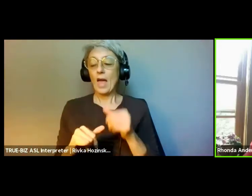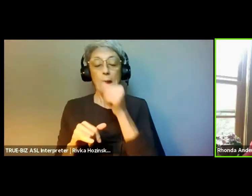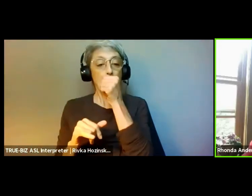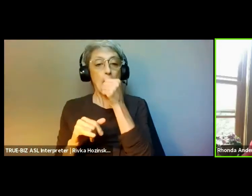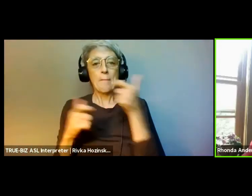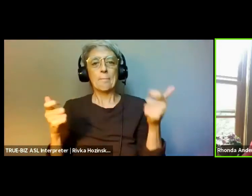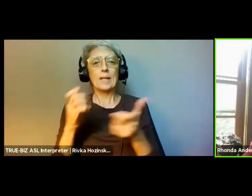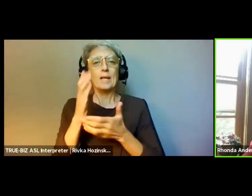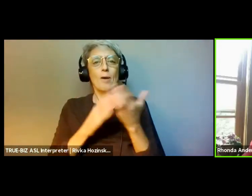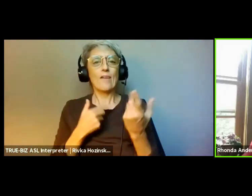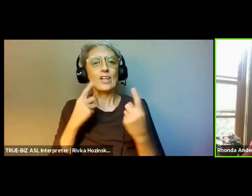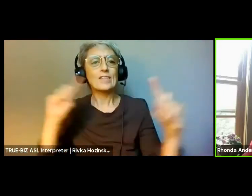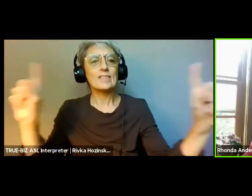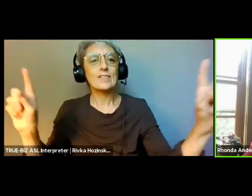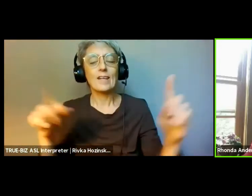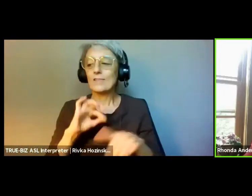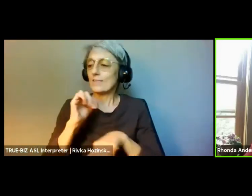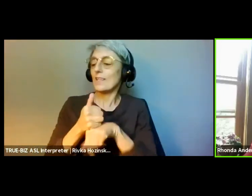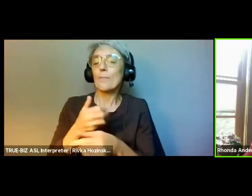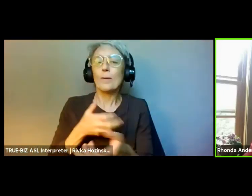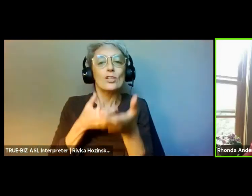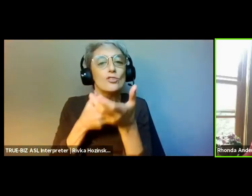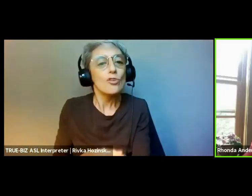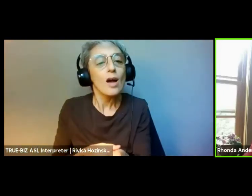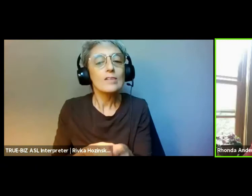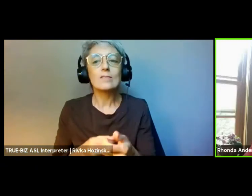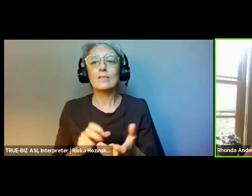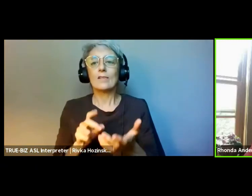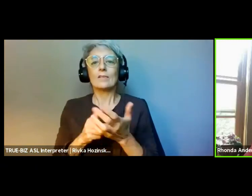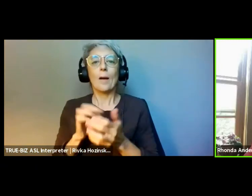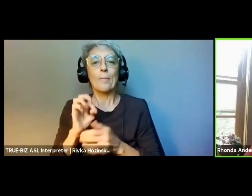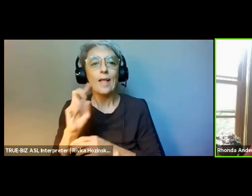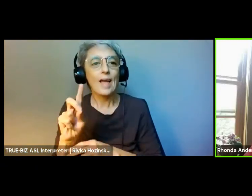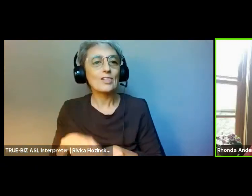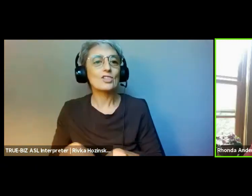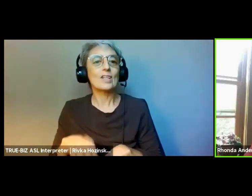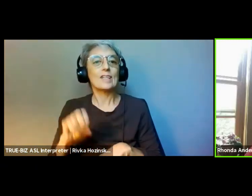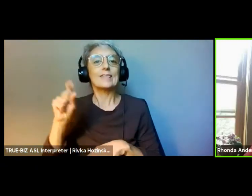of each community to remain in that community, and governed by deep democracy.